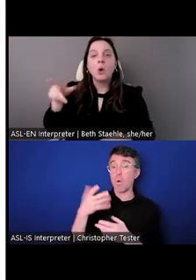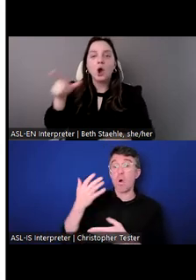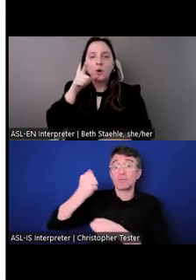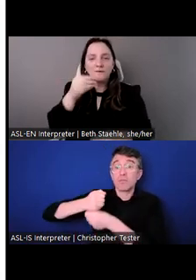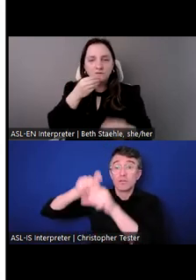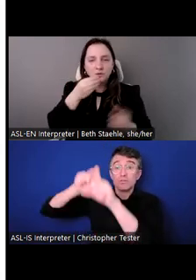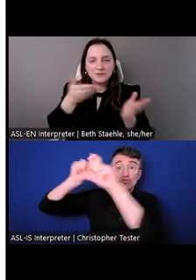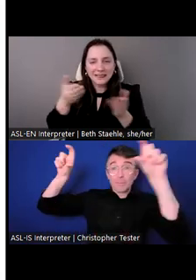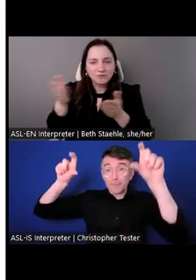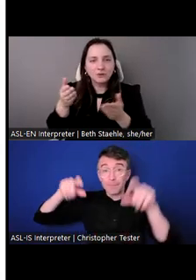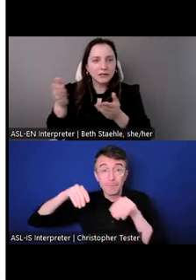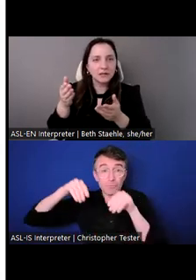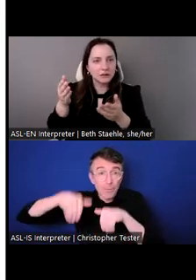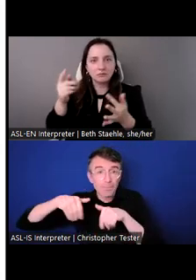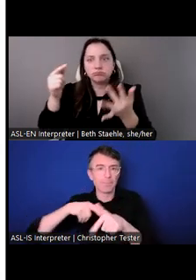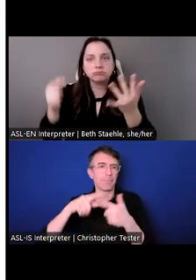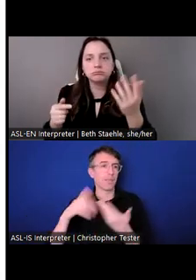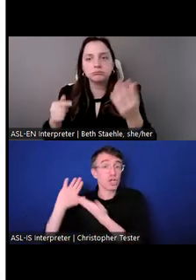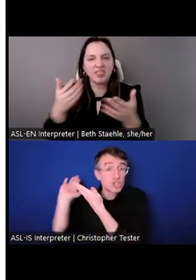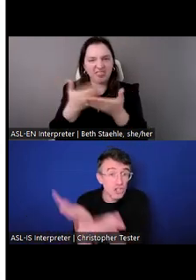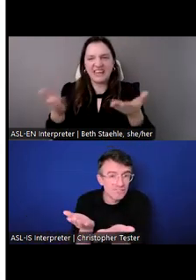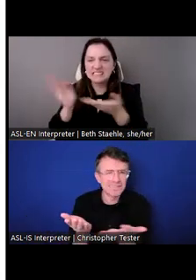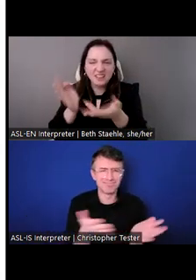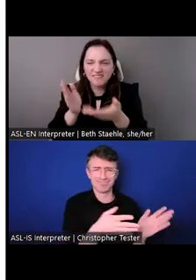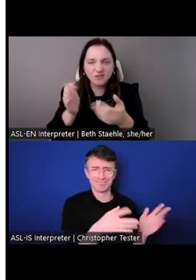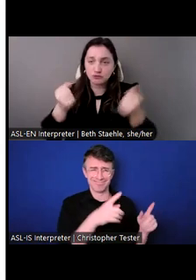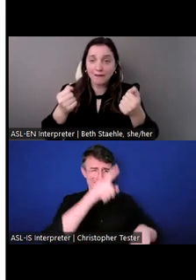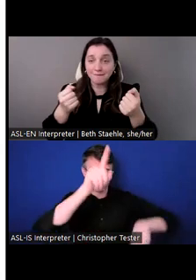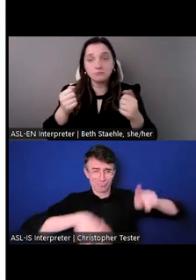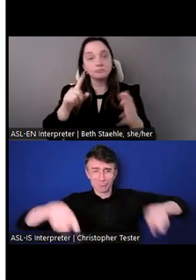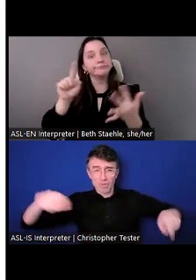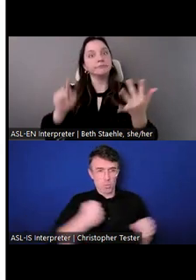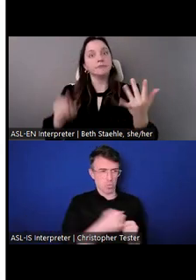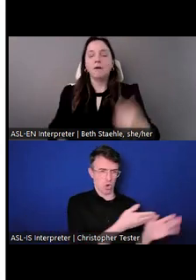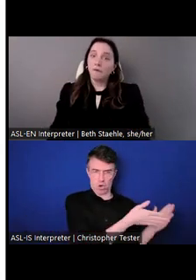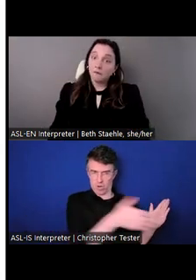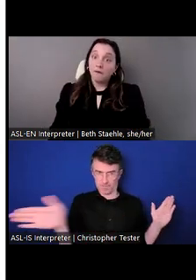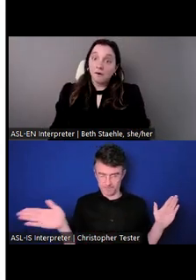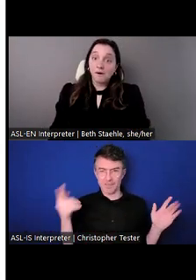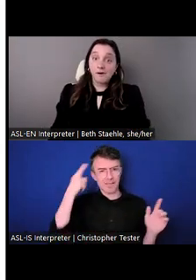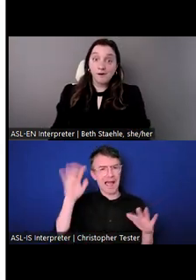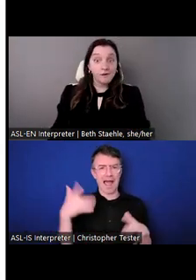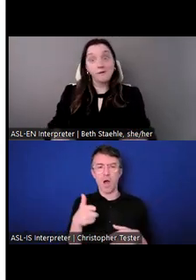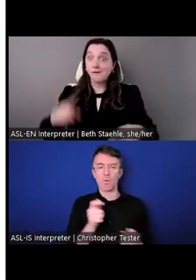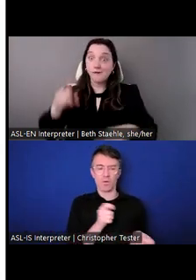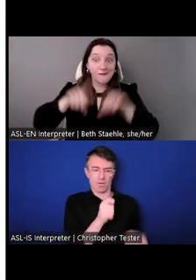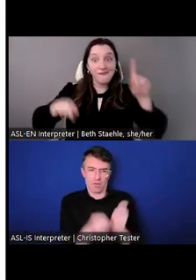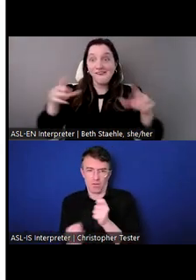So we really touch a lot of different types of really every different type of work. That includes migrant.